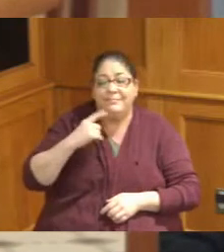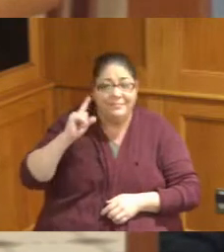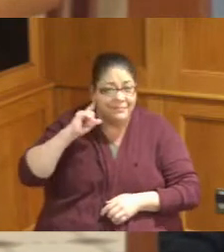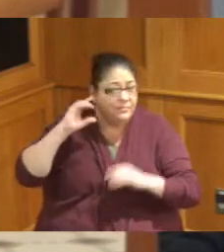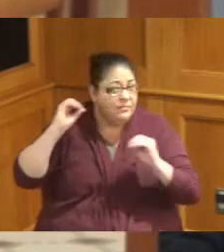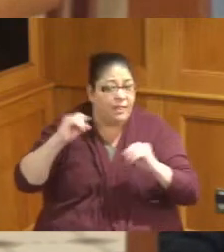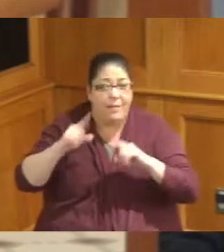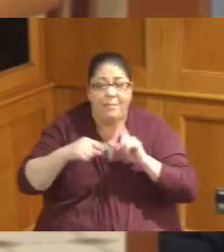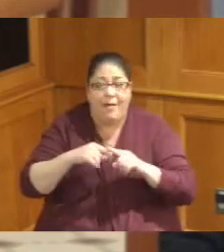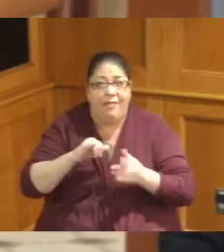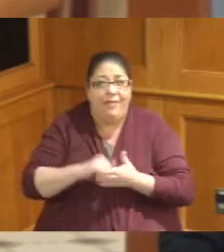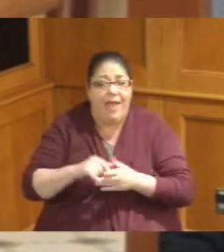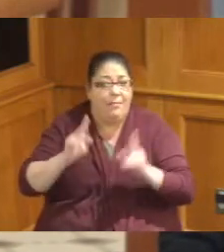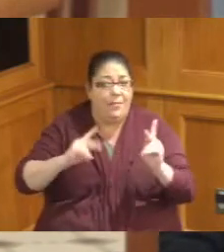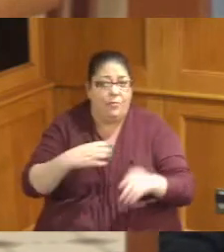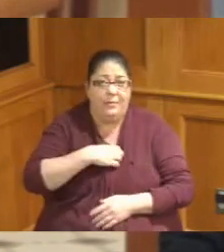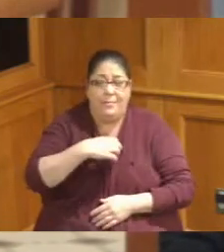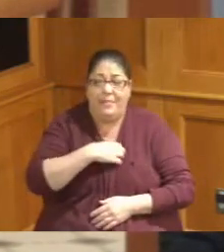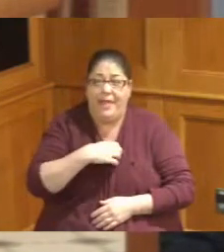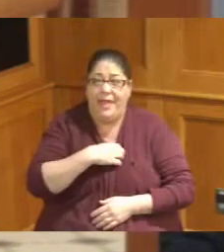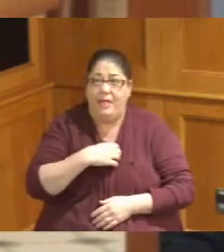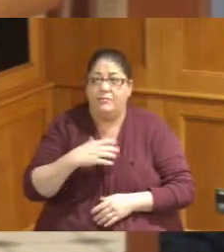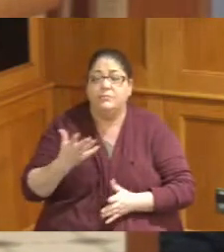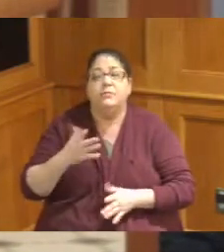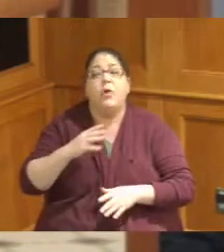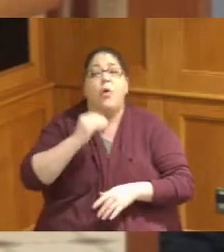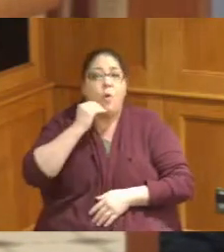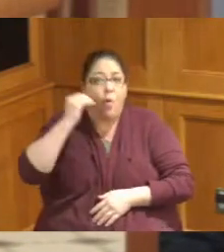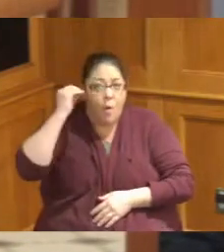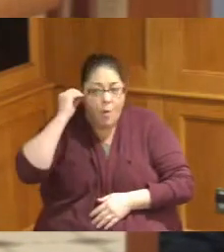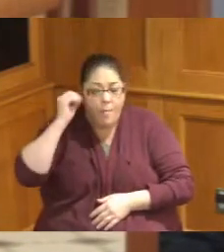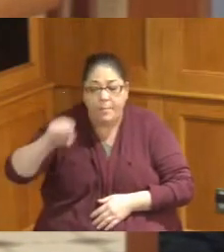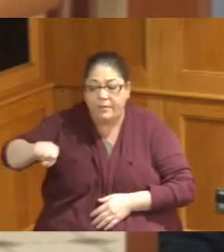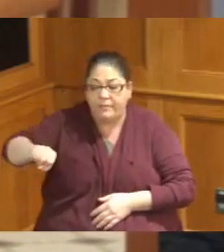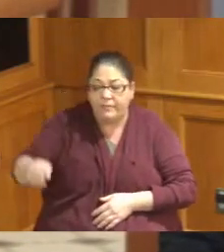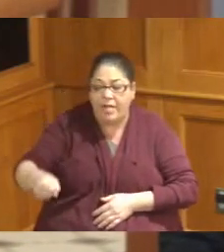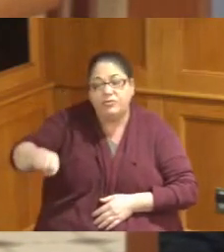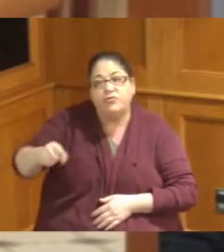everything that people discharge from their homes or from Industries residential commercial whatever